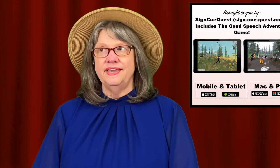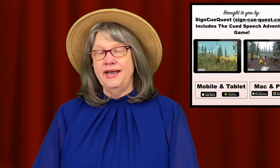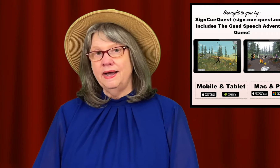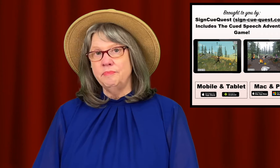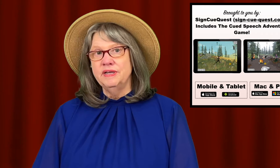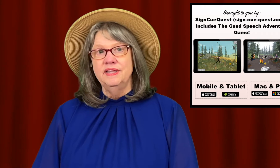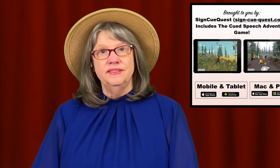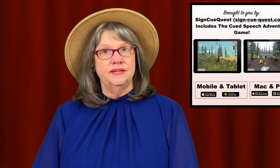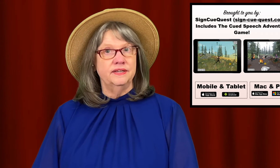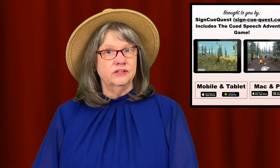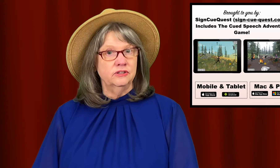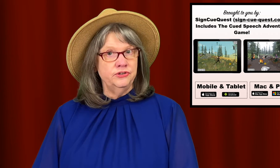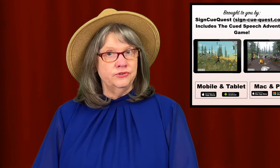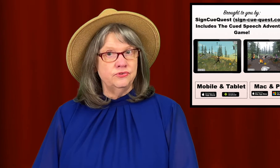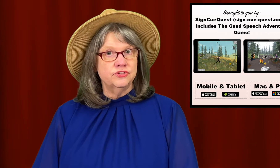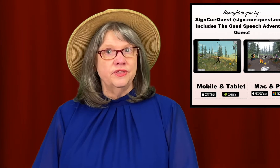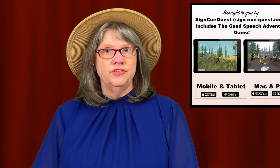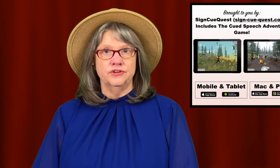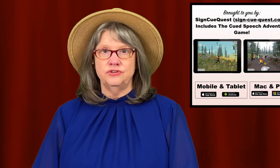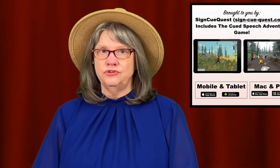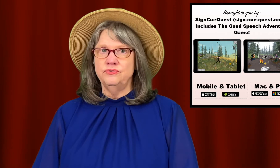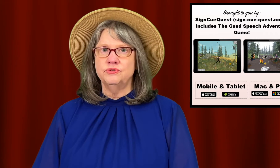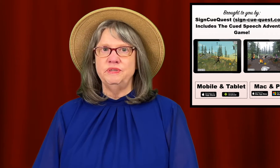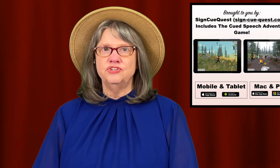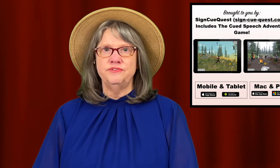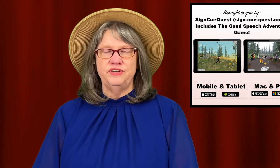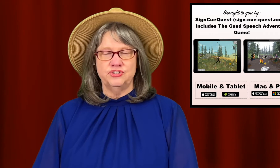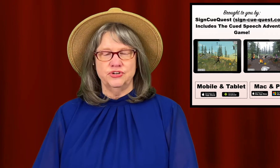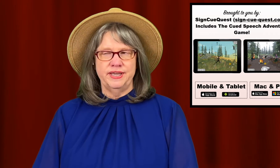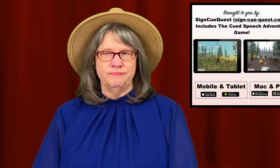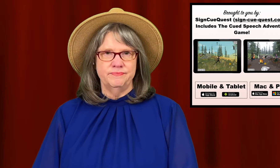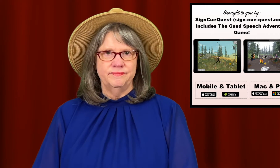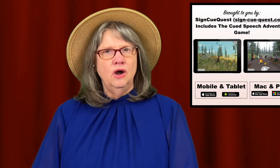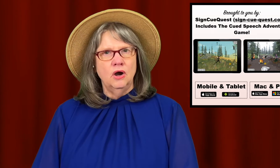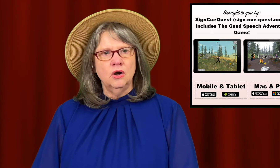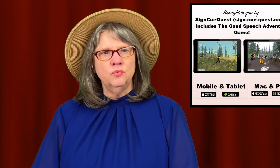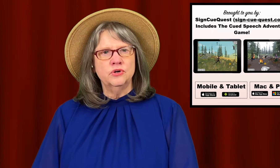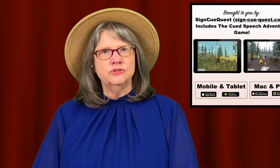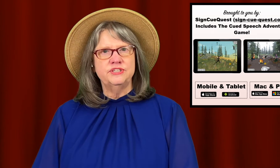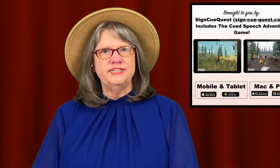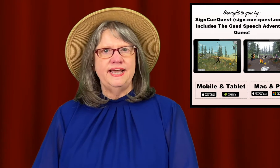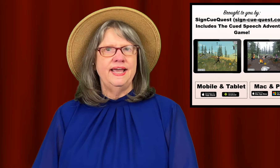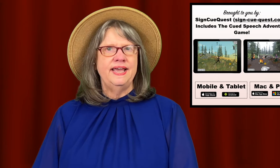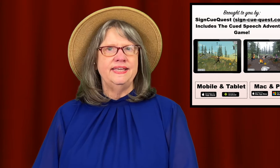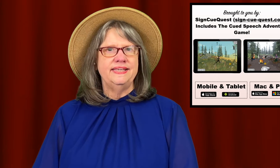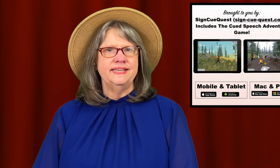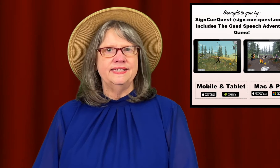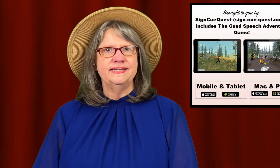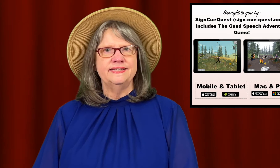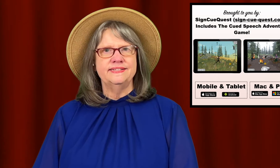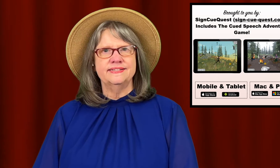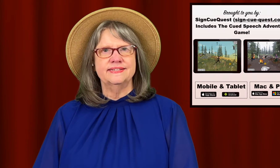the app that includes the Cued Speech Adventure Game. Our word today is …